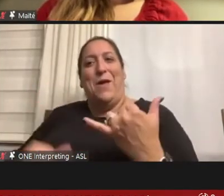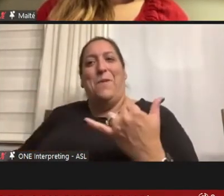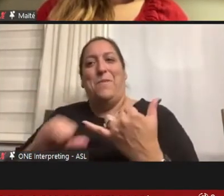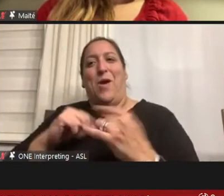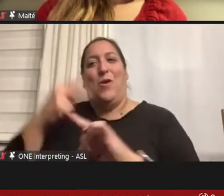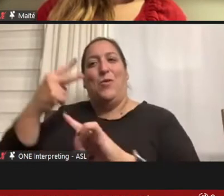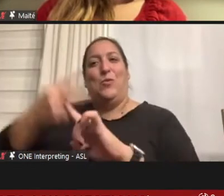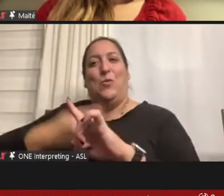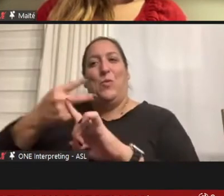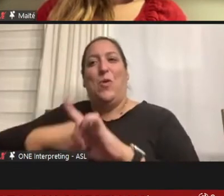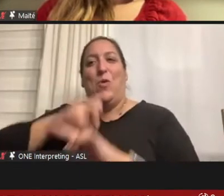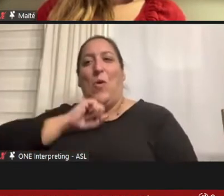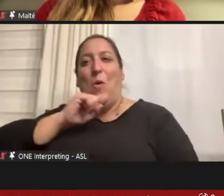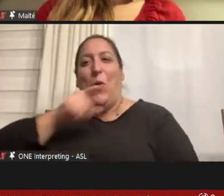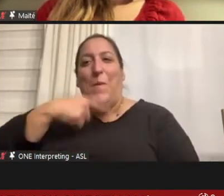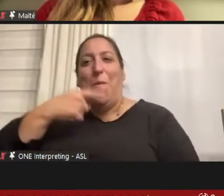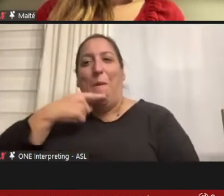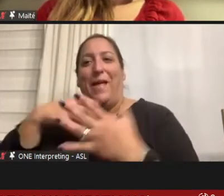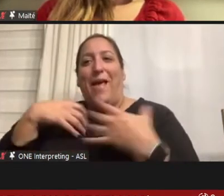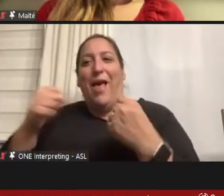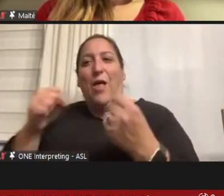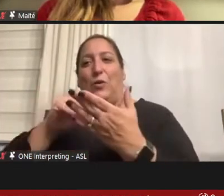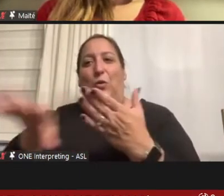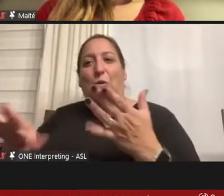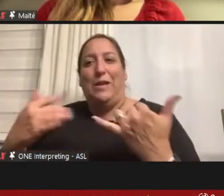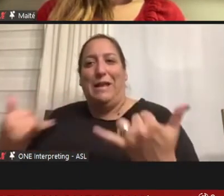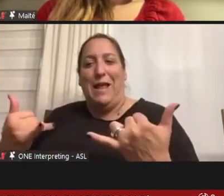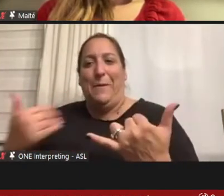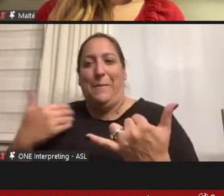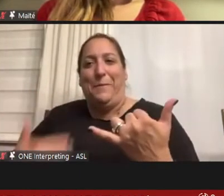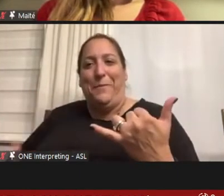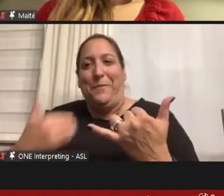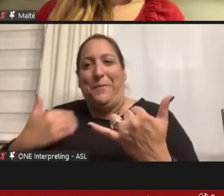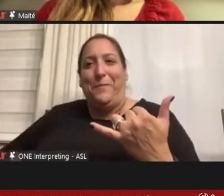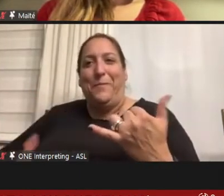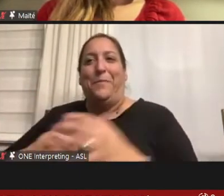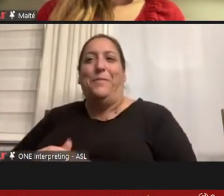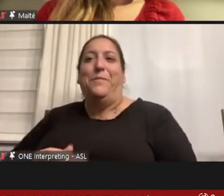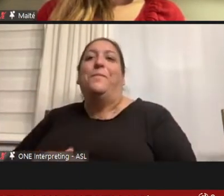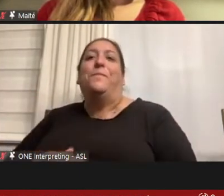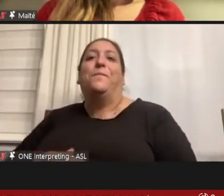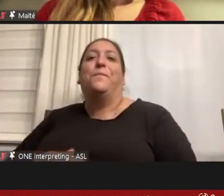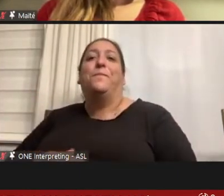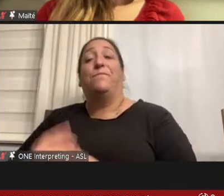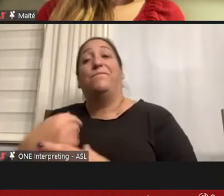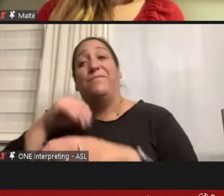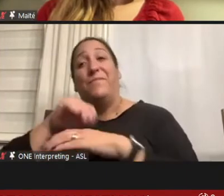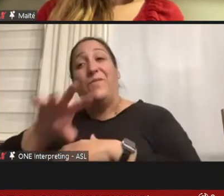public health student there. So what I would advise is to look deeply about those things